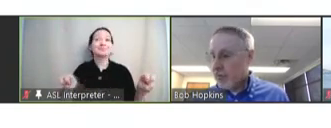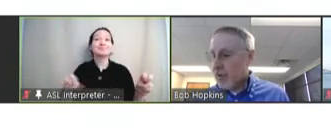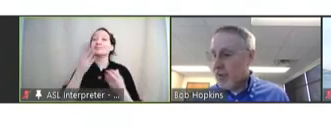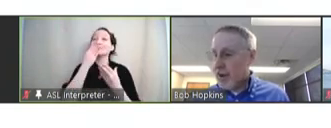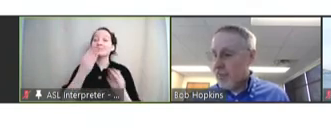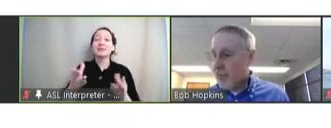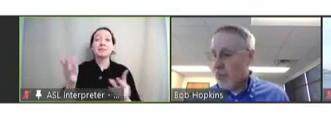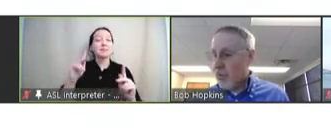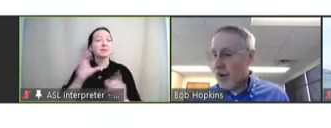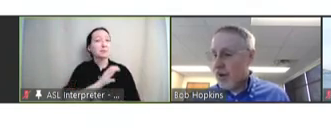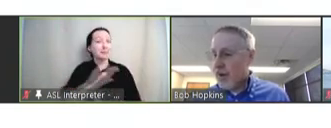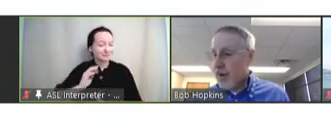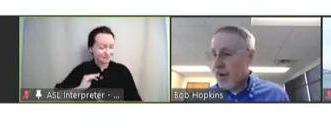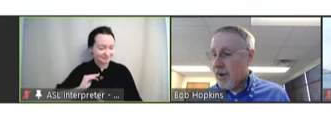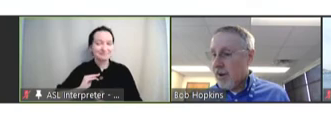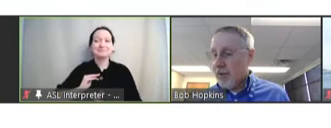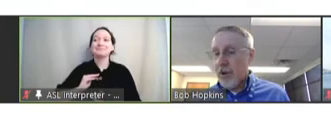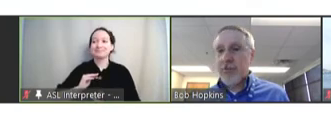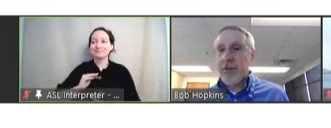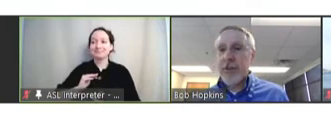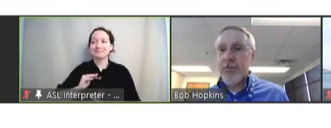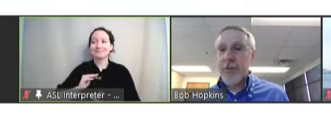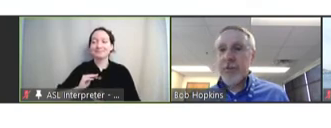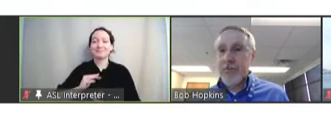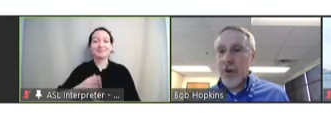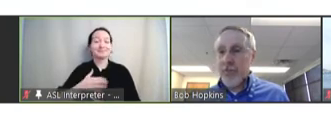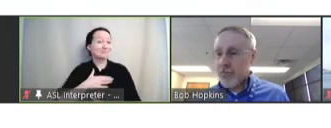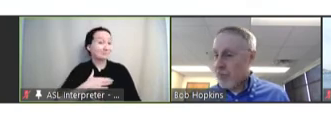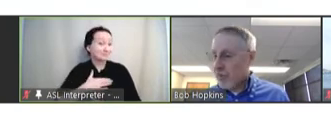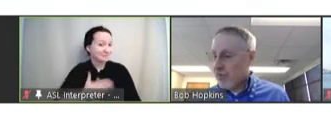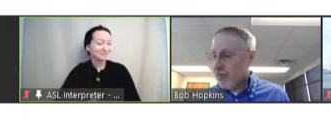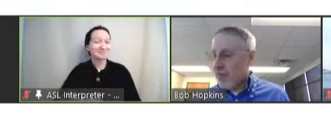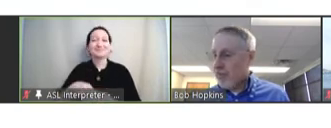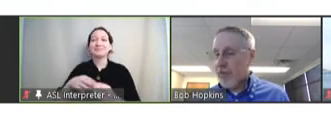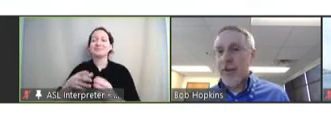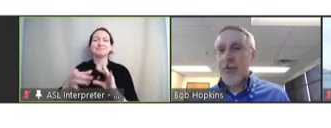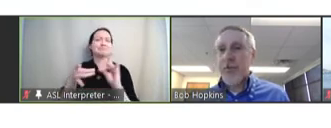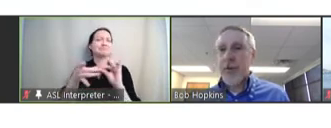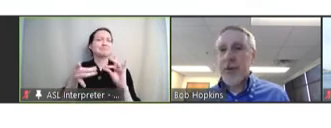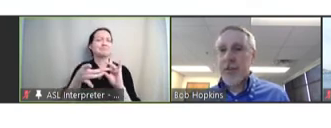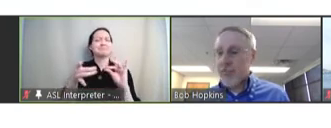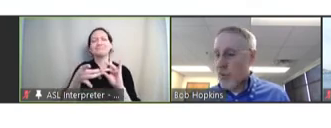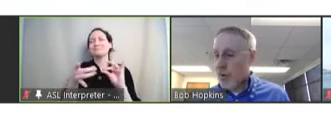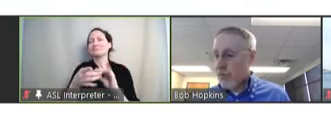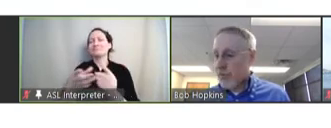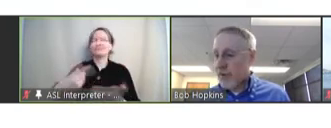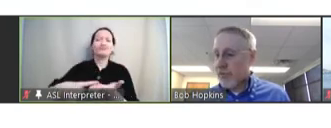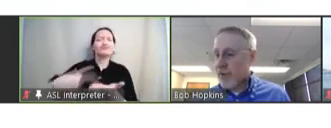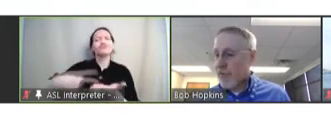committee for indulging as we've talked through these things. We, at this point -- it's time for